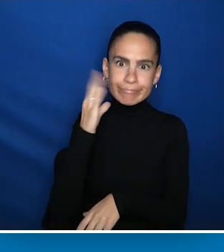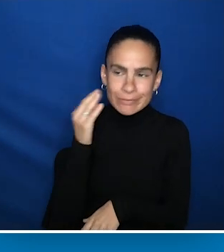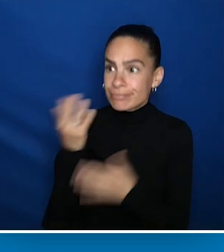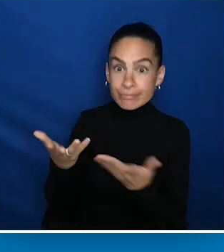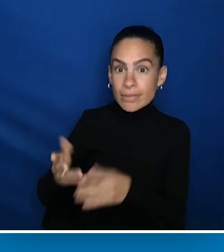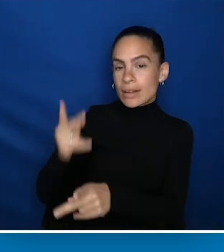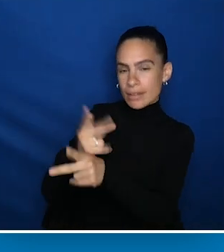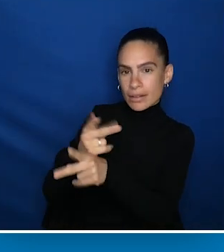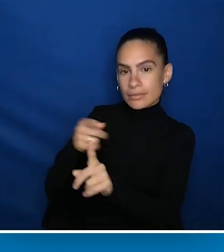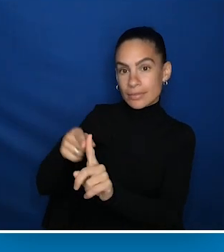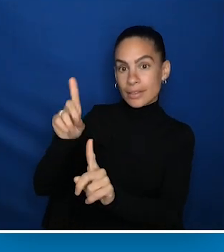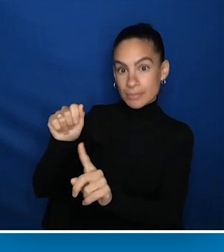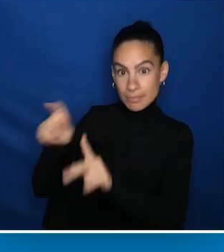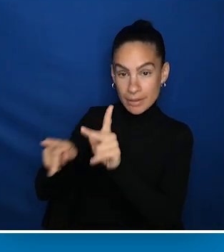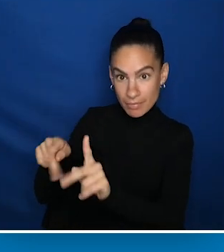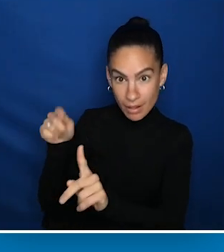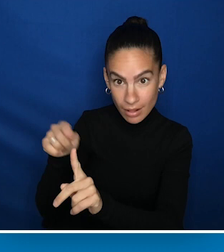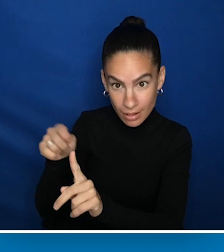with caring for people with disability.